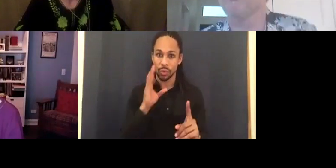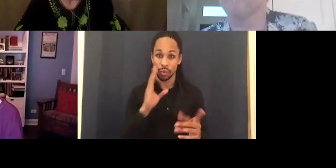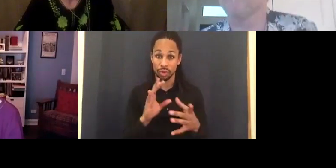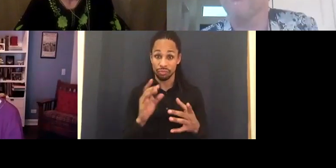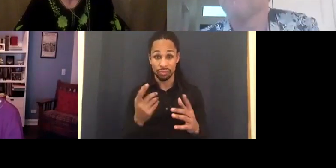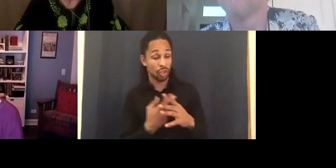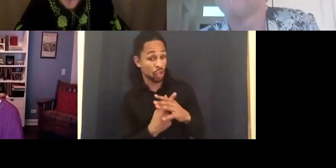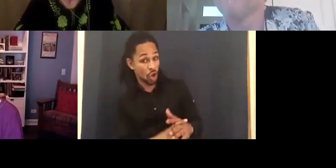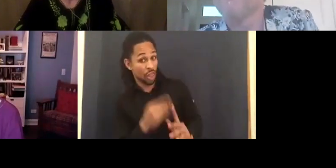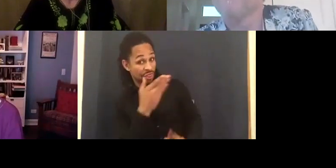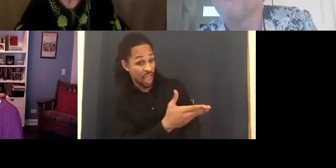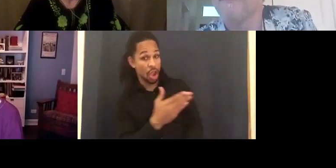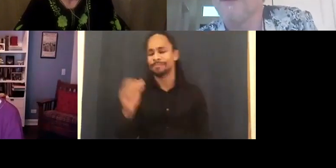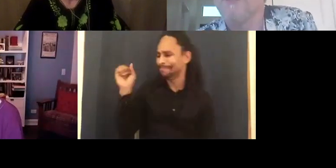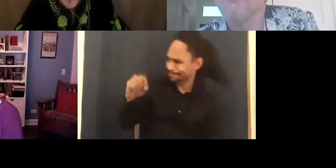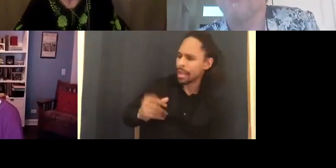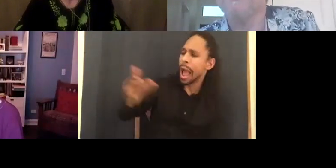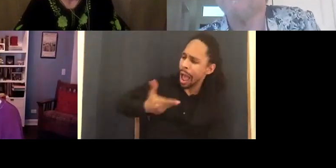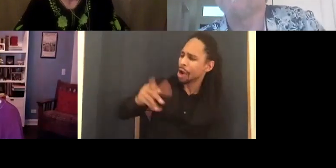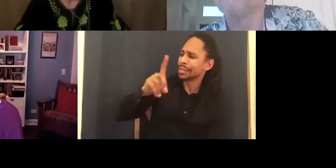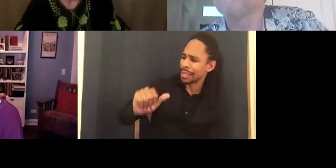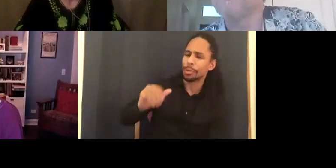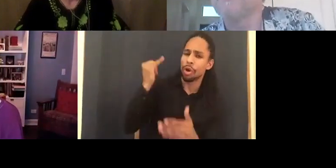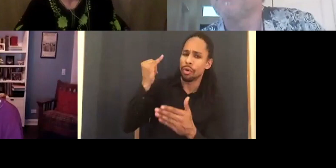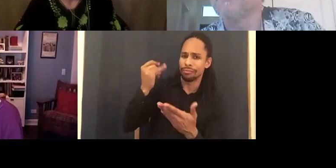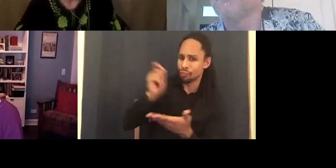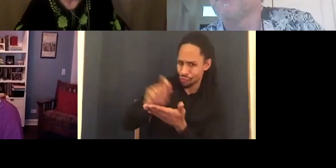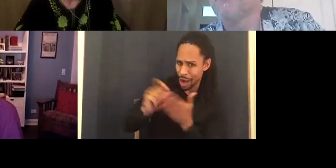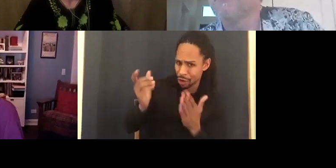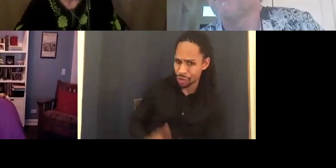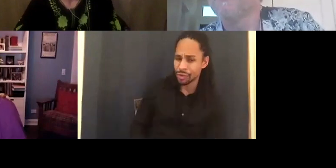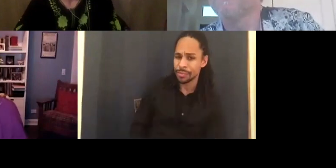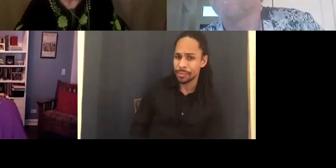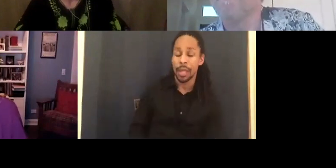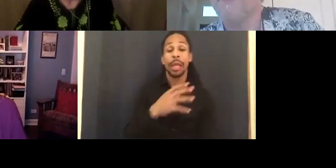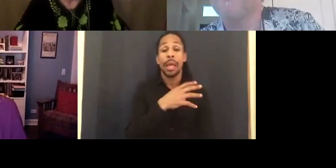I would start there. I think it's not happening because